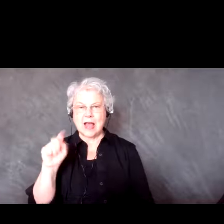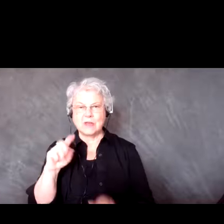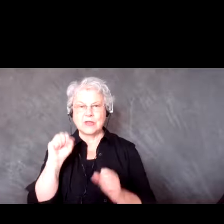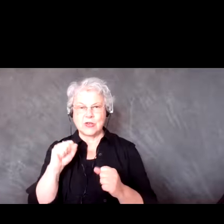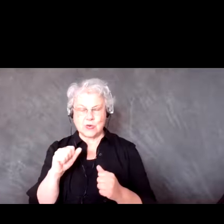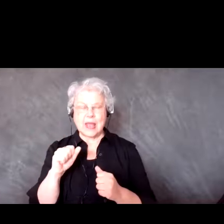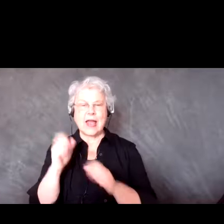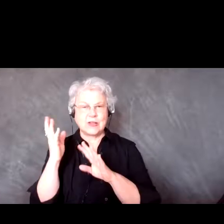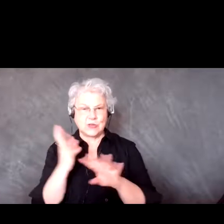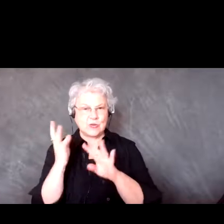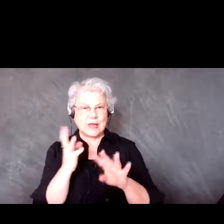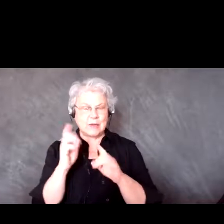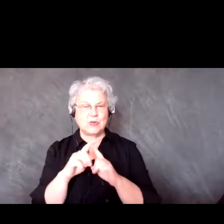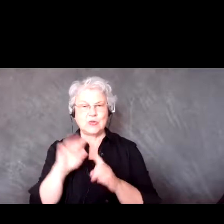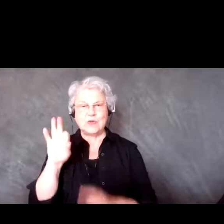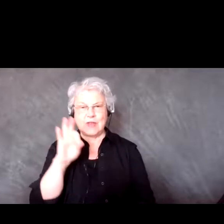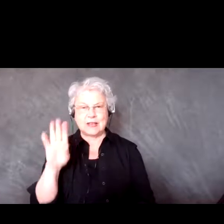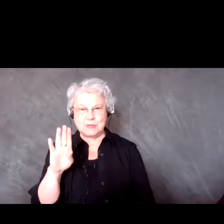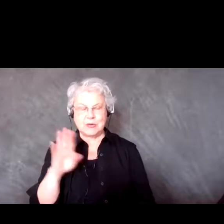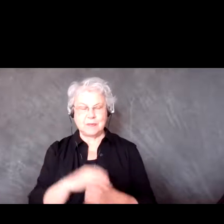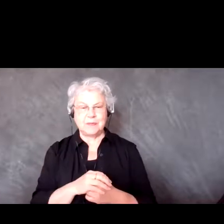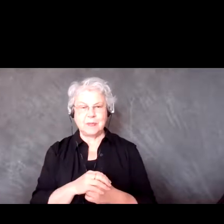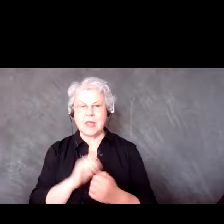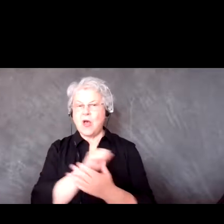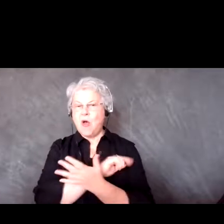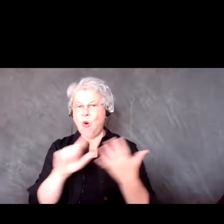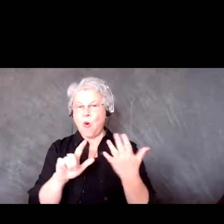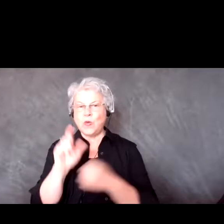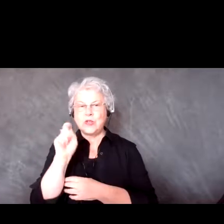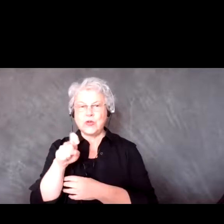All of these settings you’re going to need to enable on the actual Zoom website, you can't